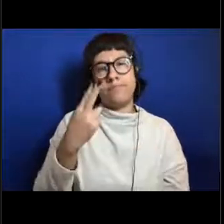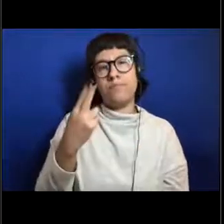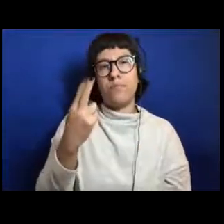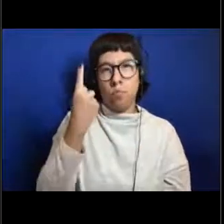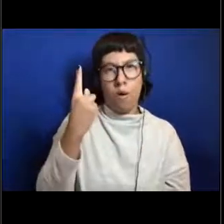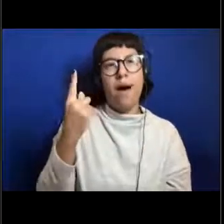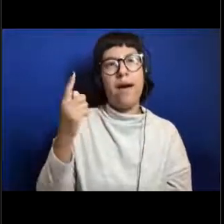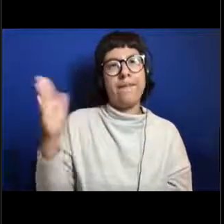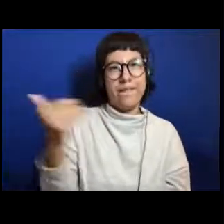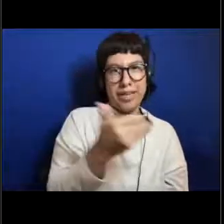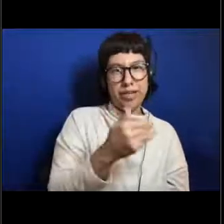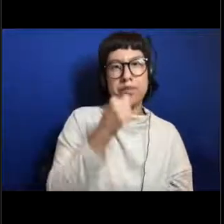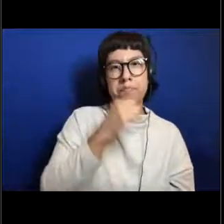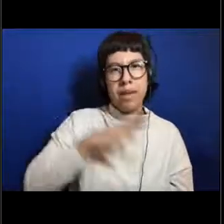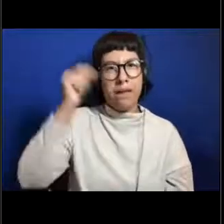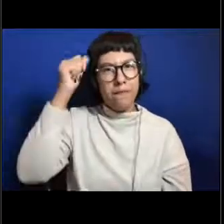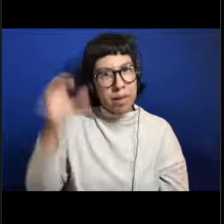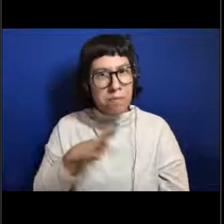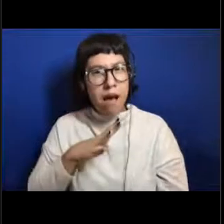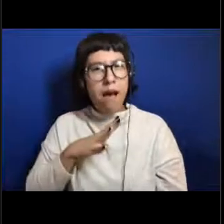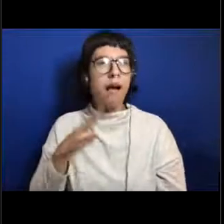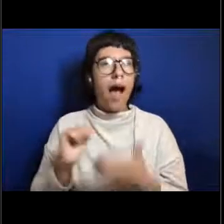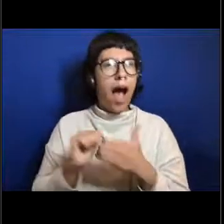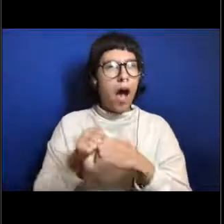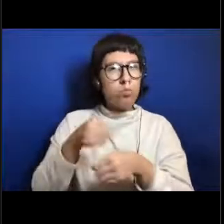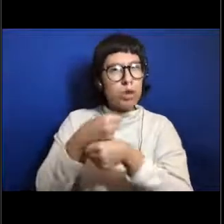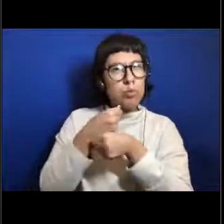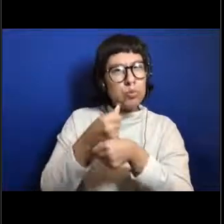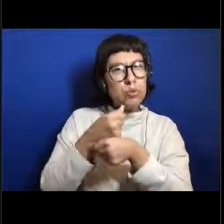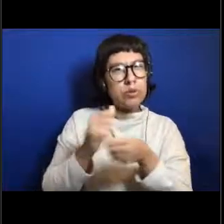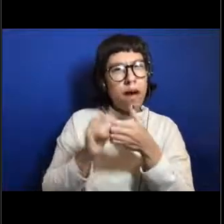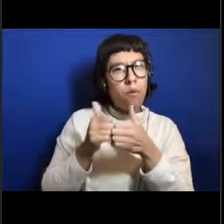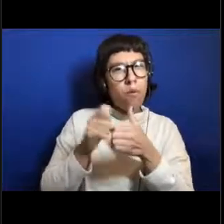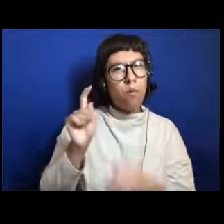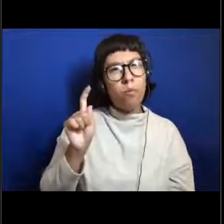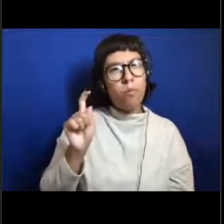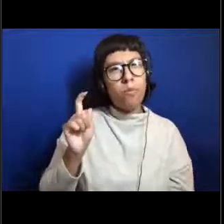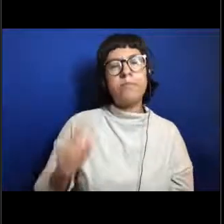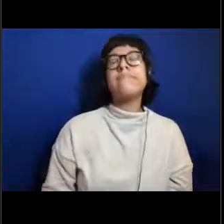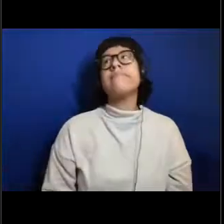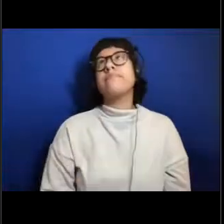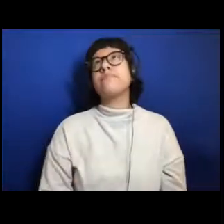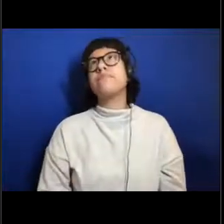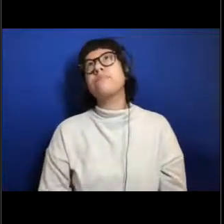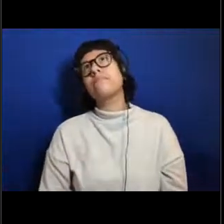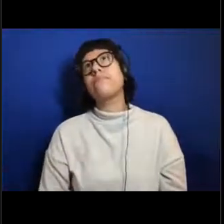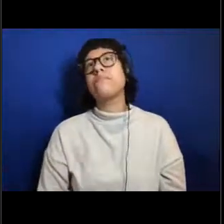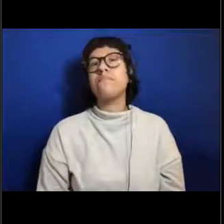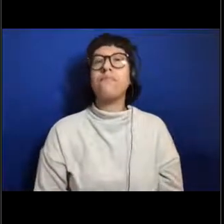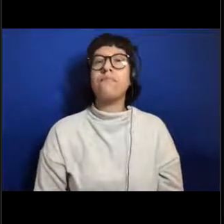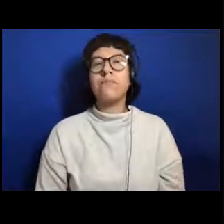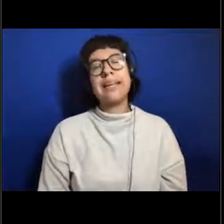is that pretty common or how do they reproduce? So I would say it is kind of a mixed bag.